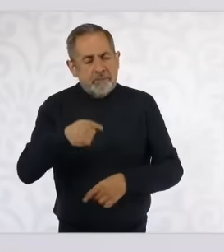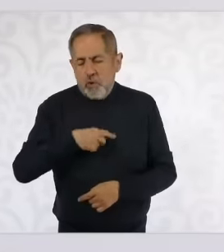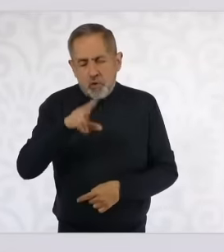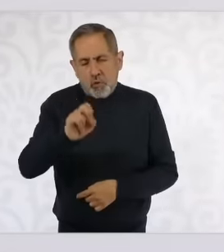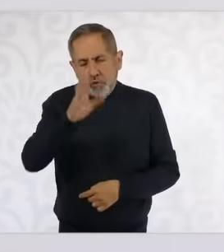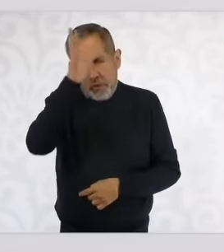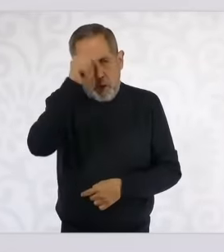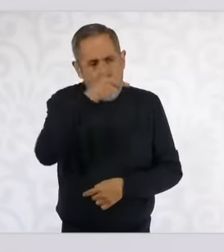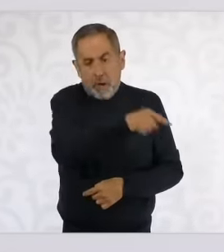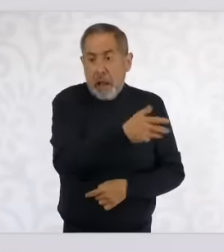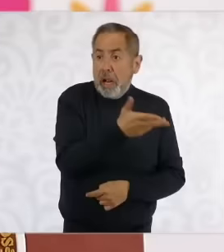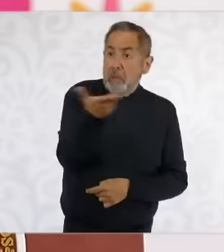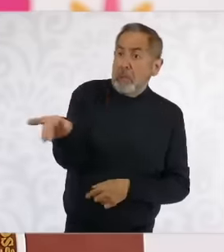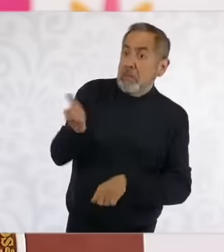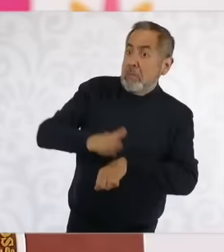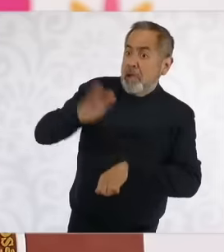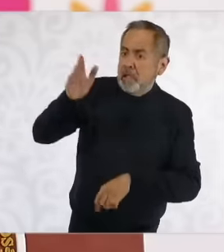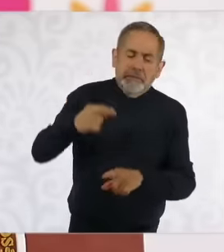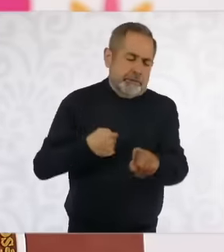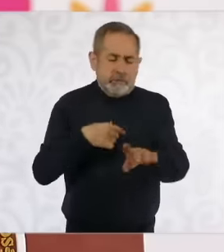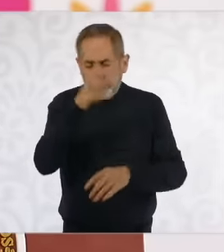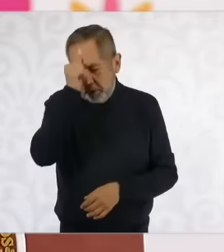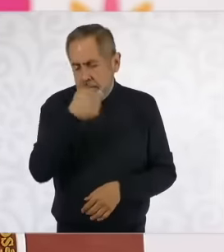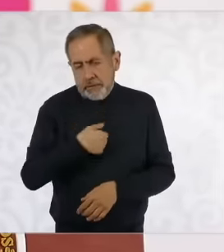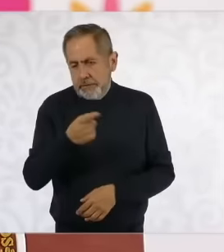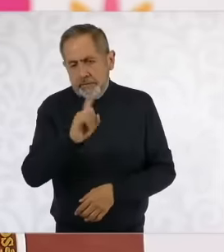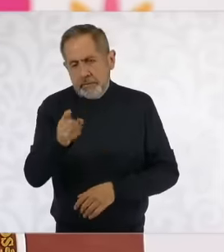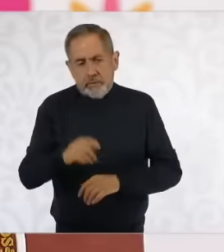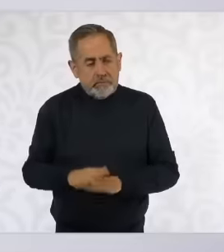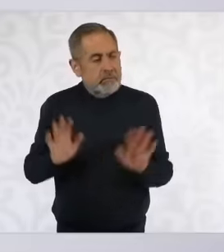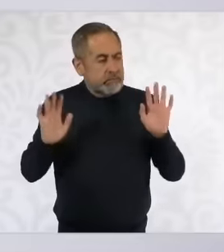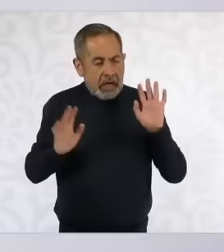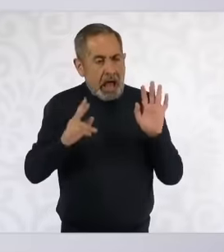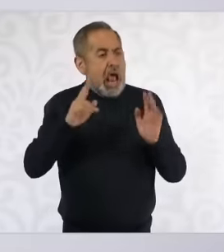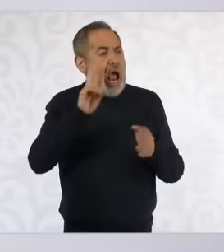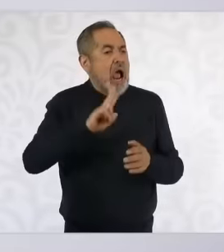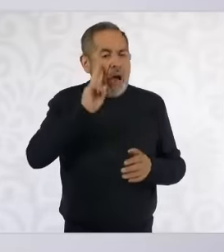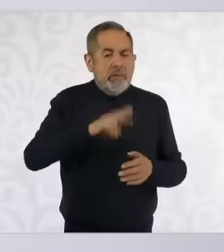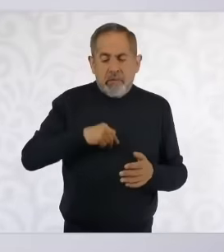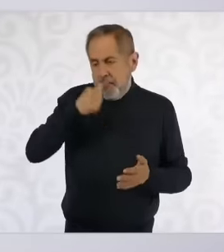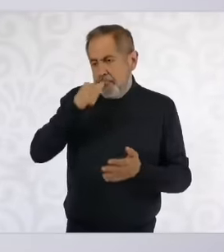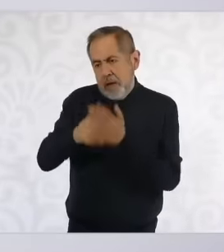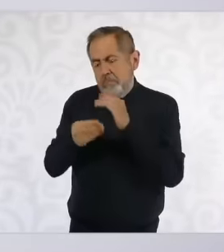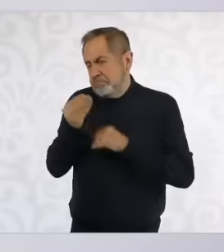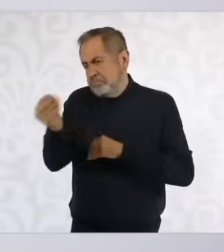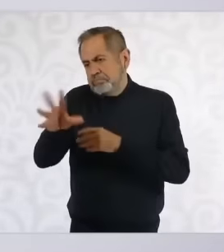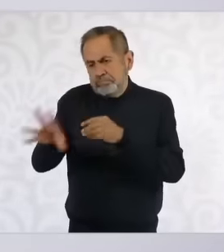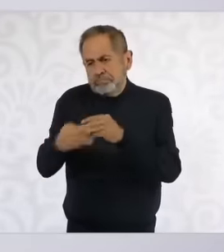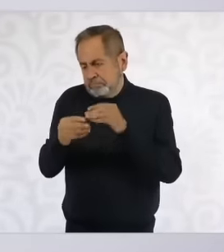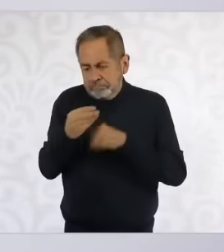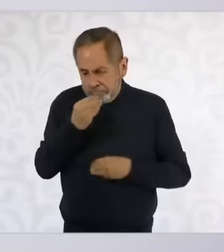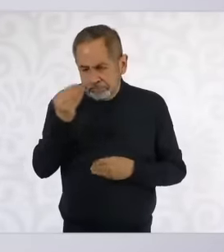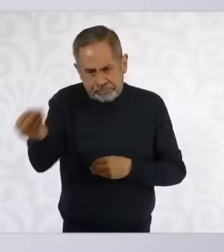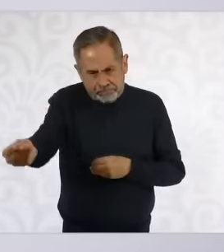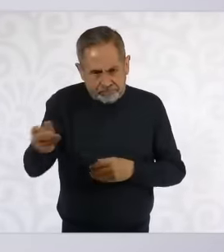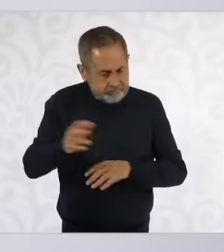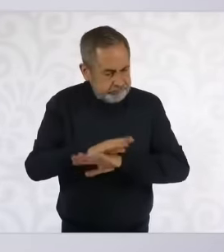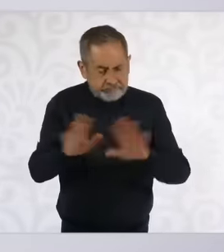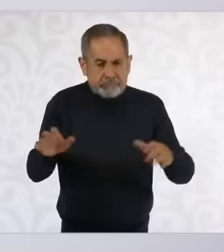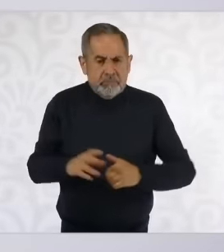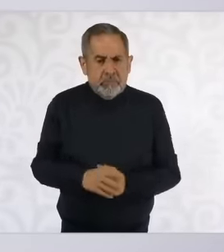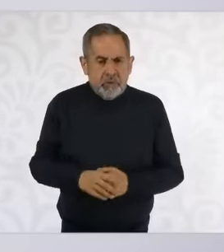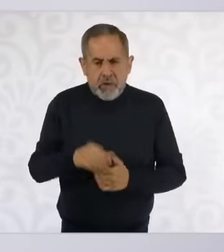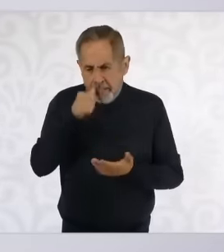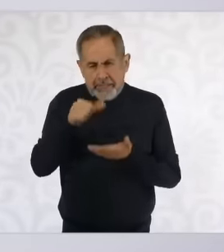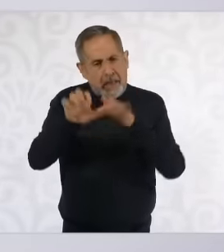understand that they are going to review it again and if not, then we are going to send a letter